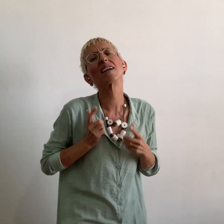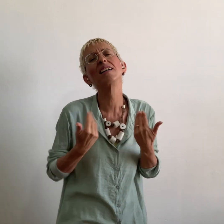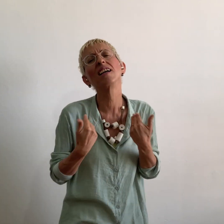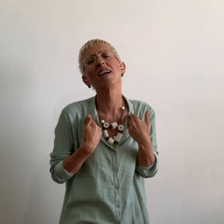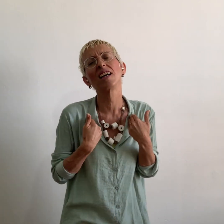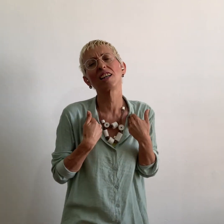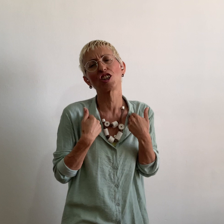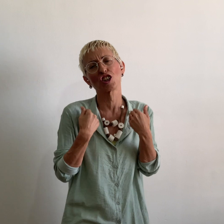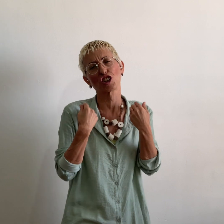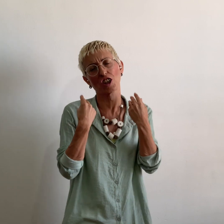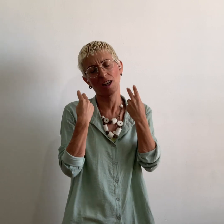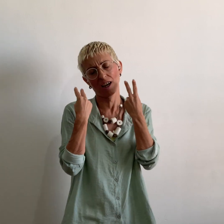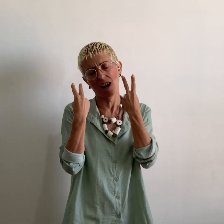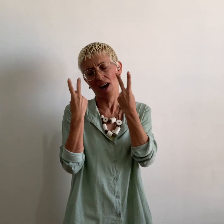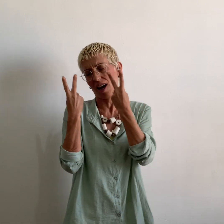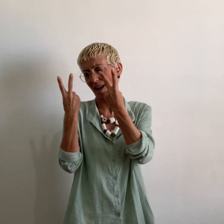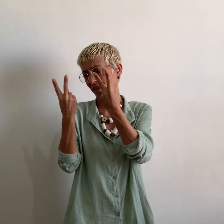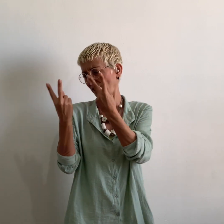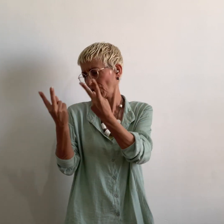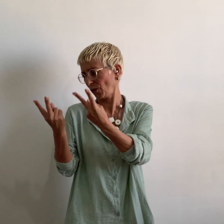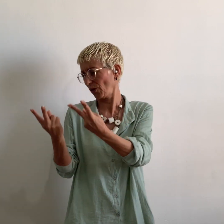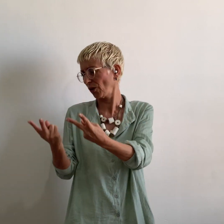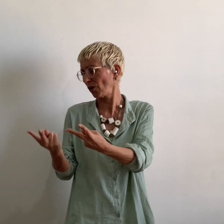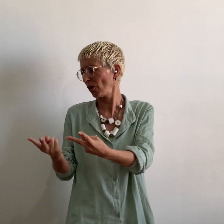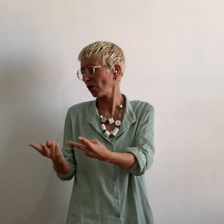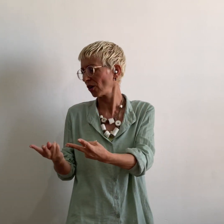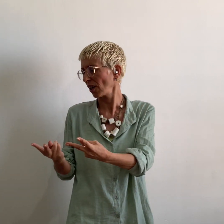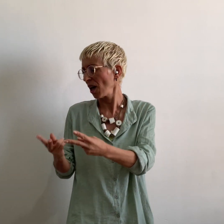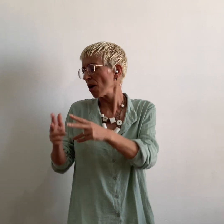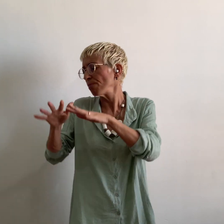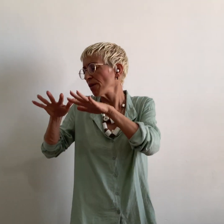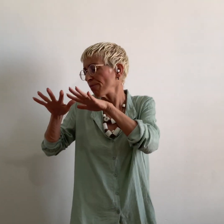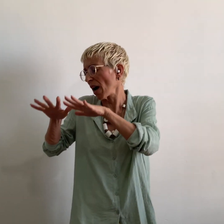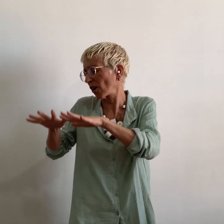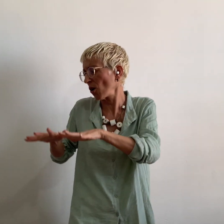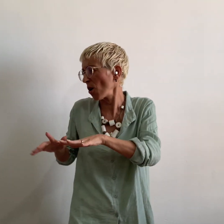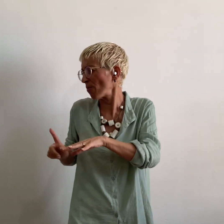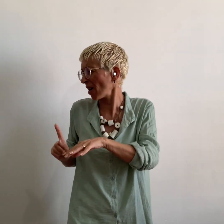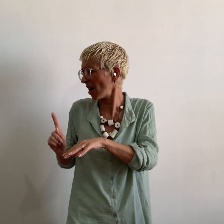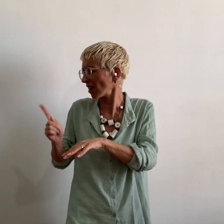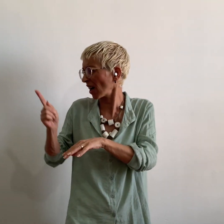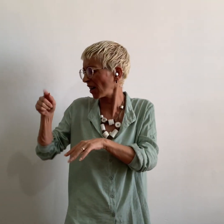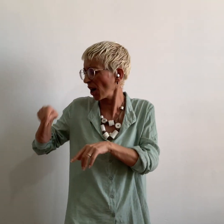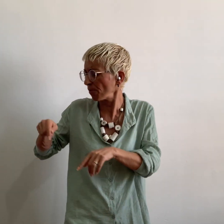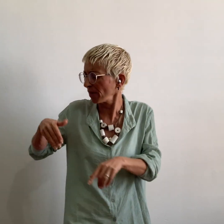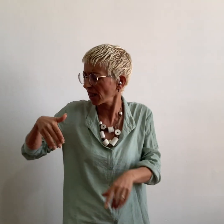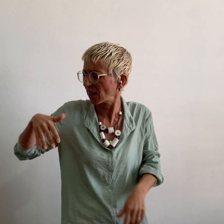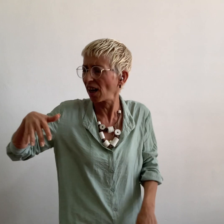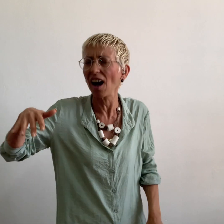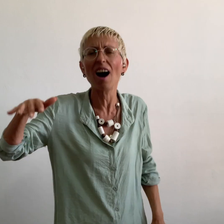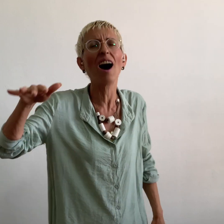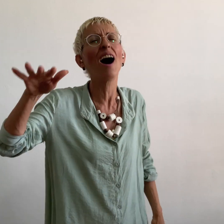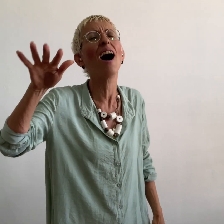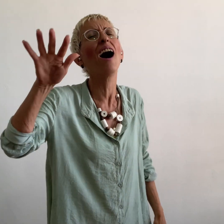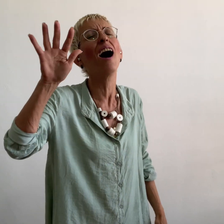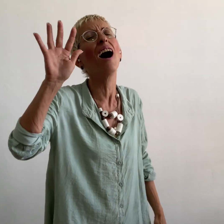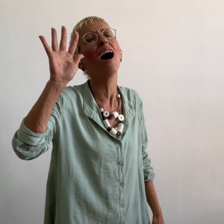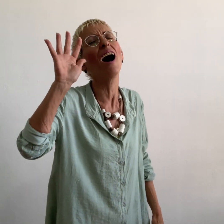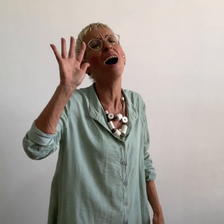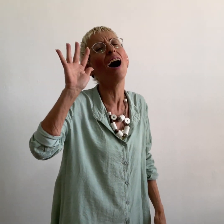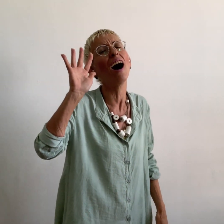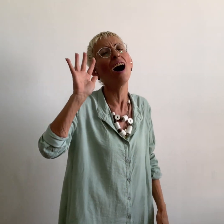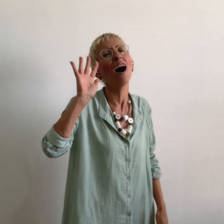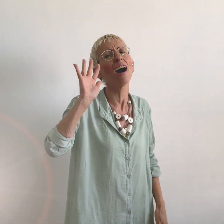Wait for me to return from that faraway place